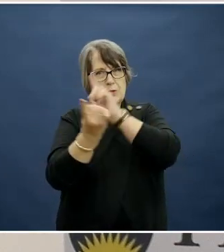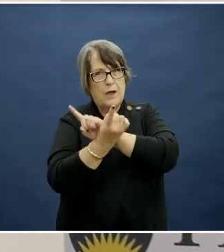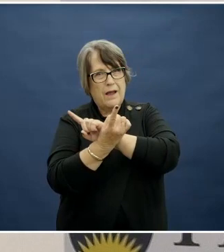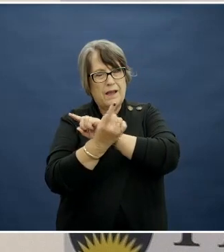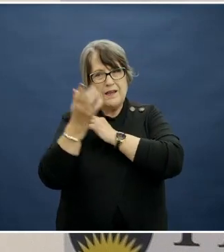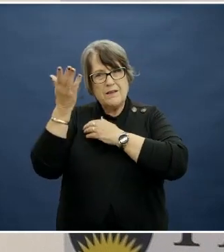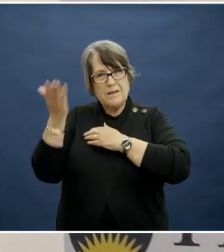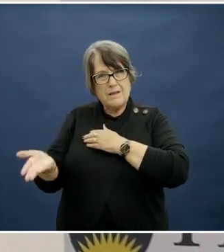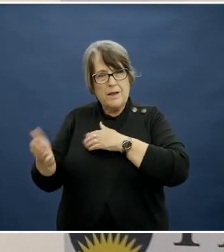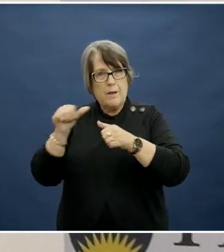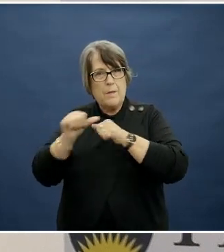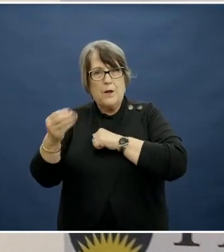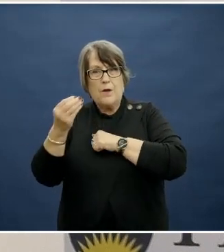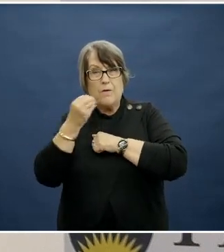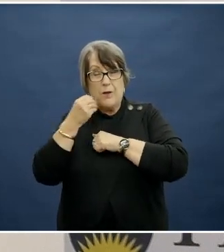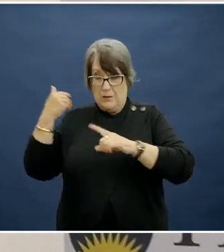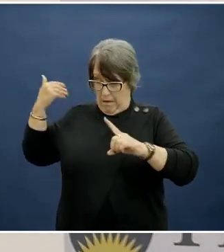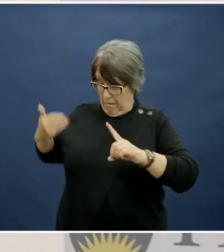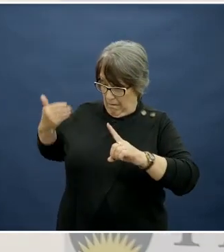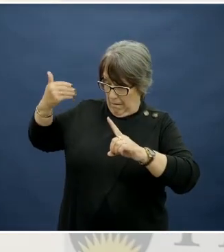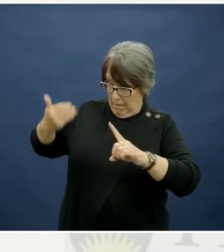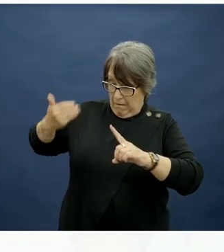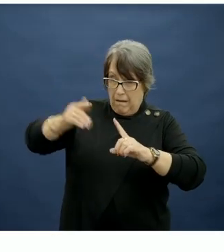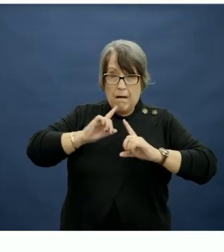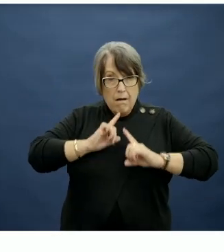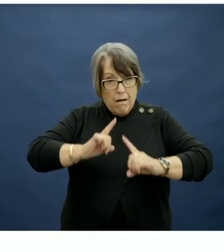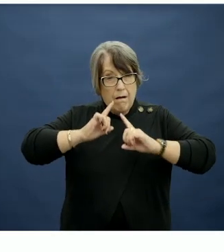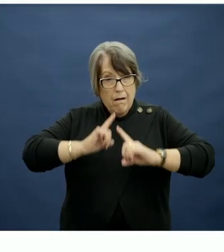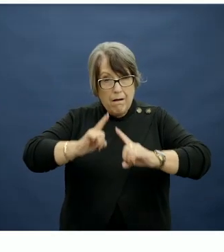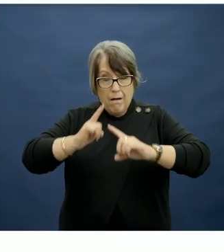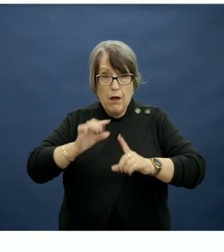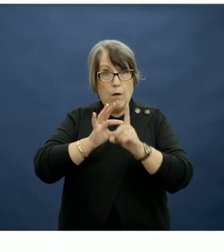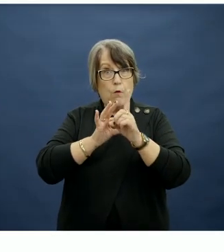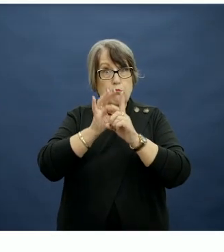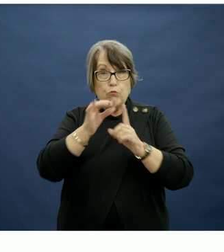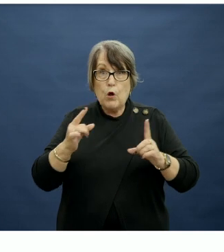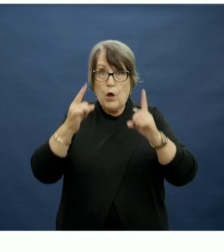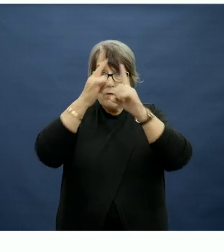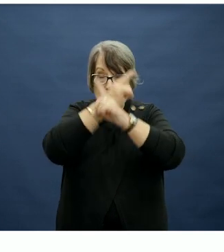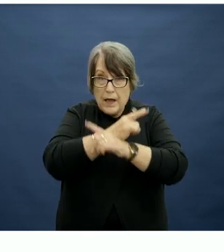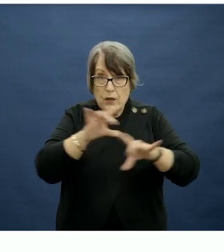Despite decades of dietary advice in Australia, progress in shifting what Australian children